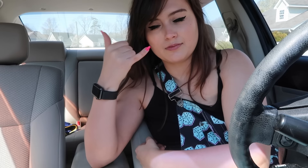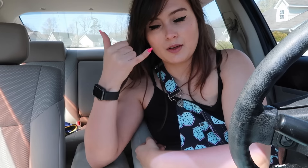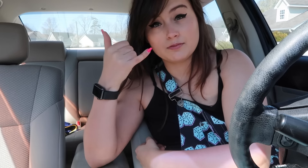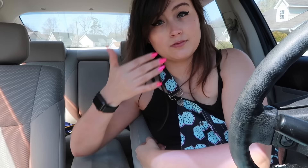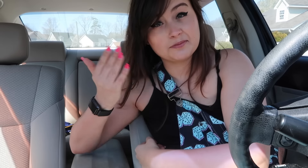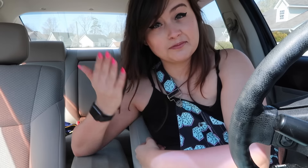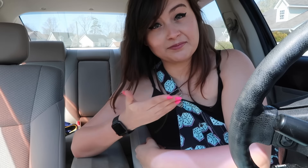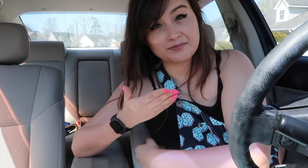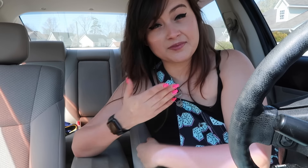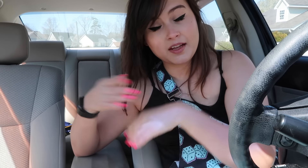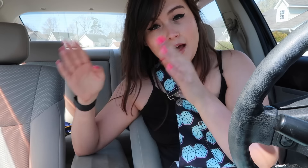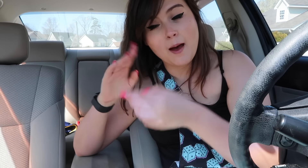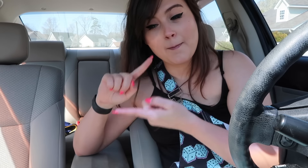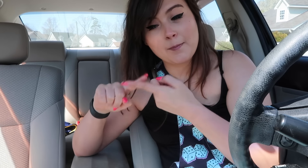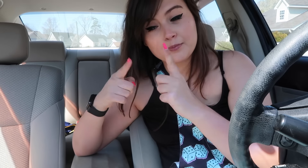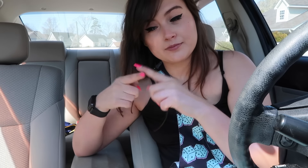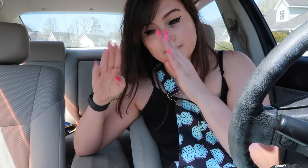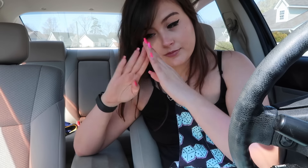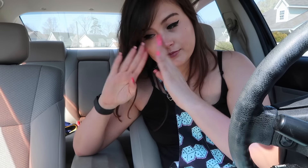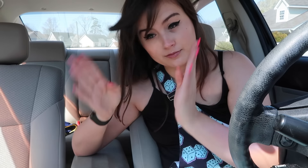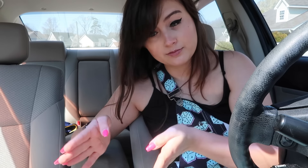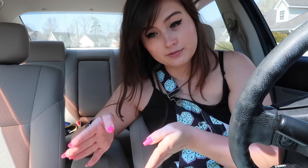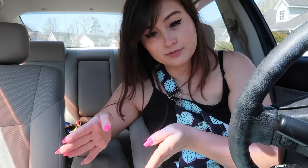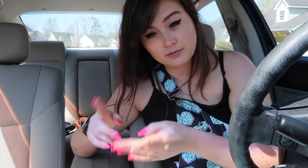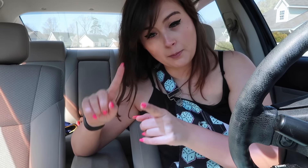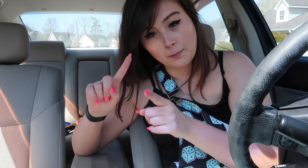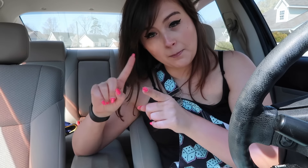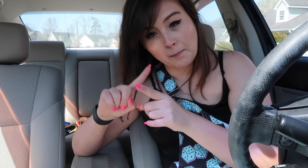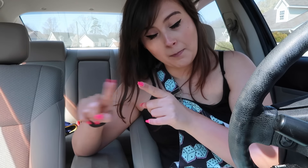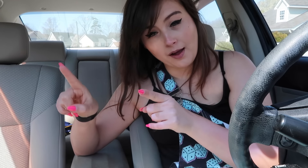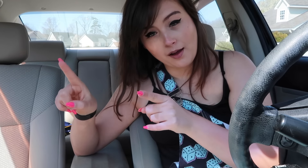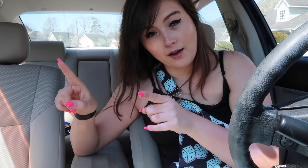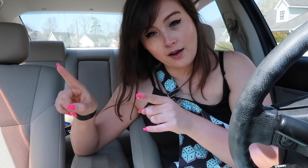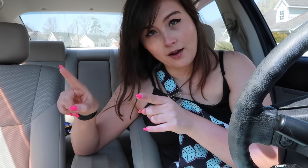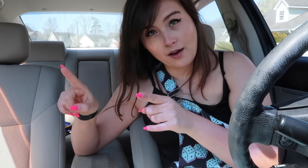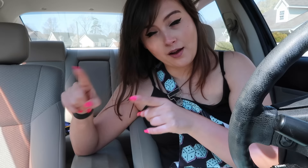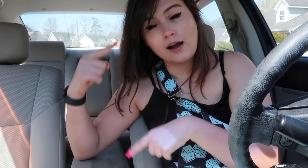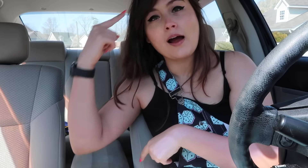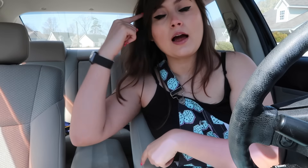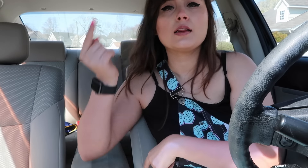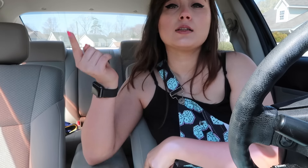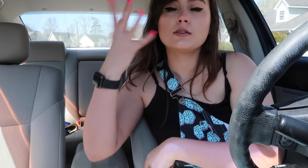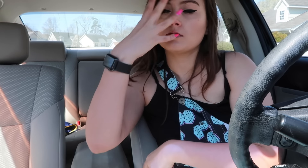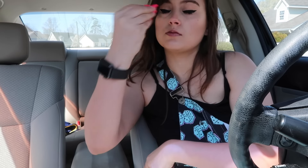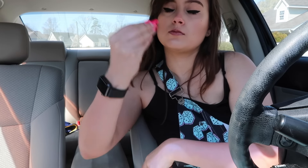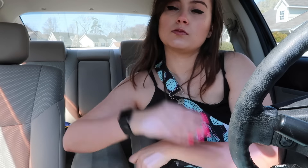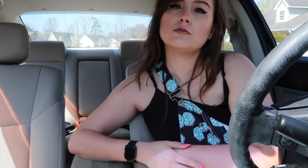I'm here at my friend's house now. But... I think he's asleep.